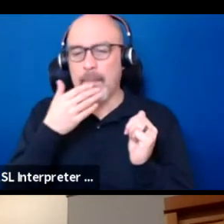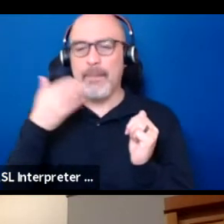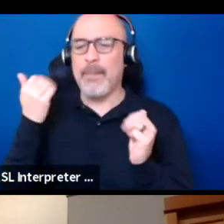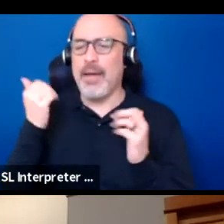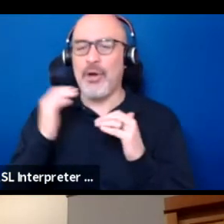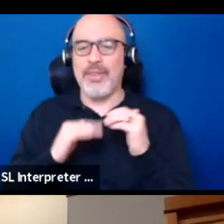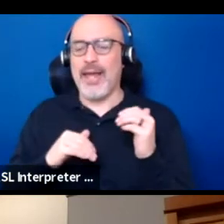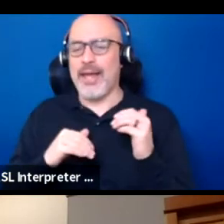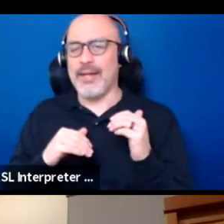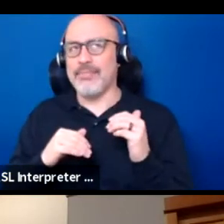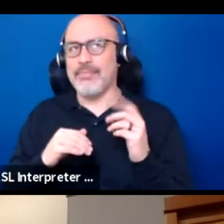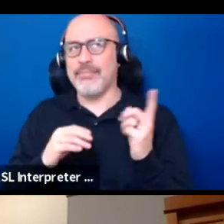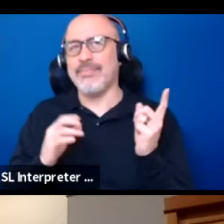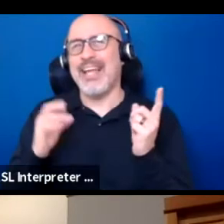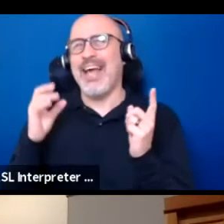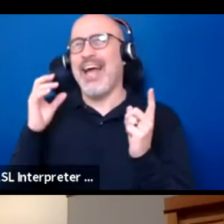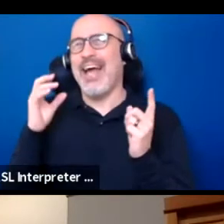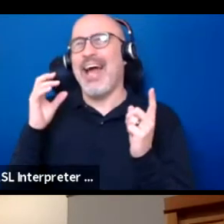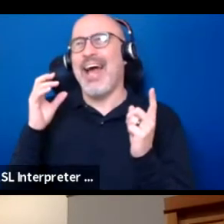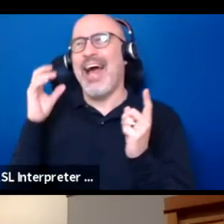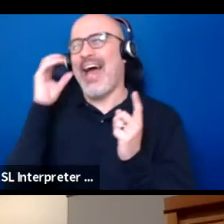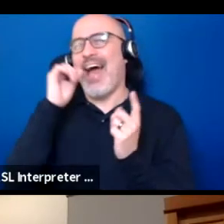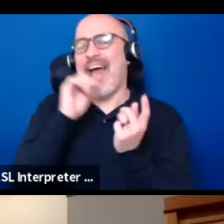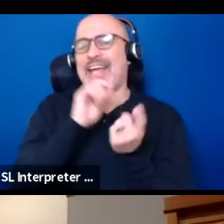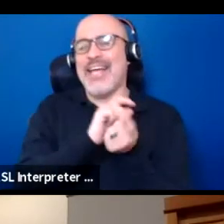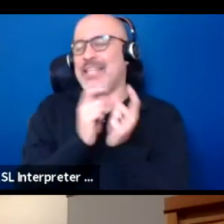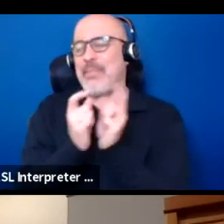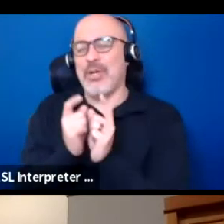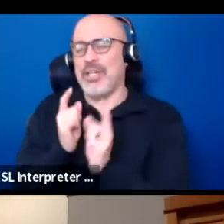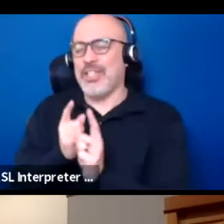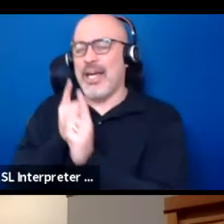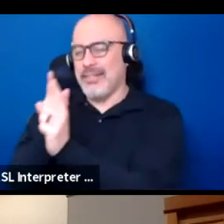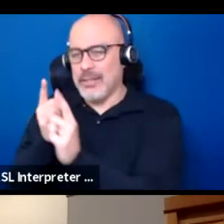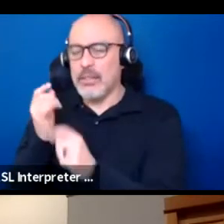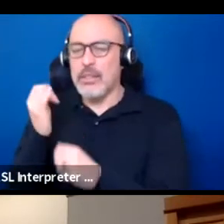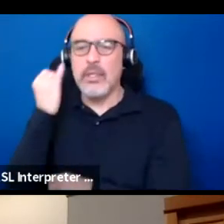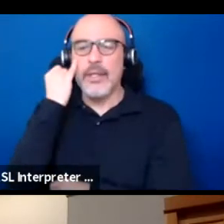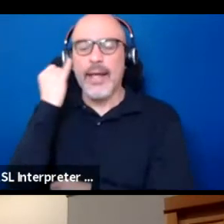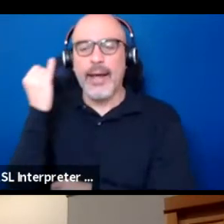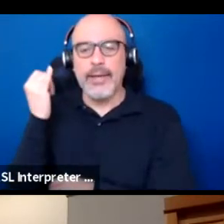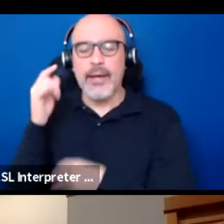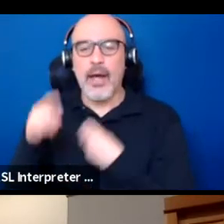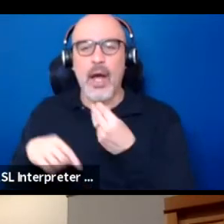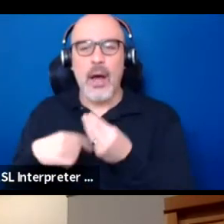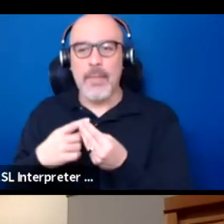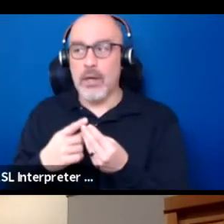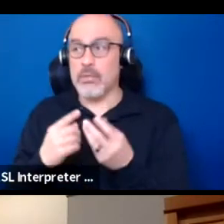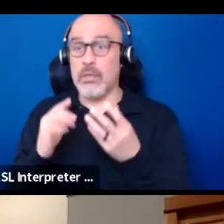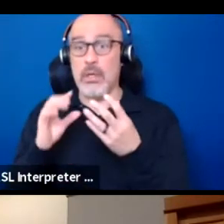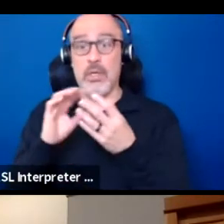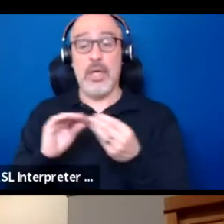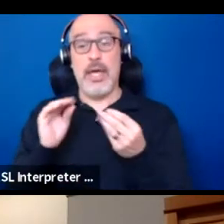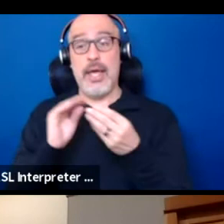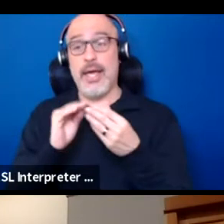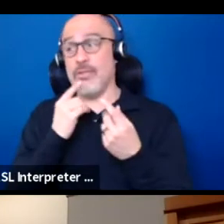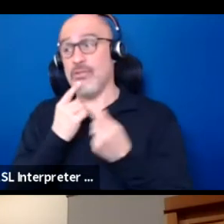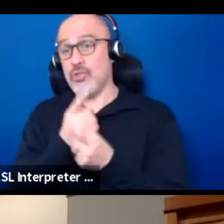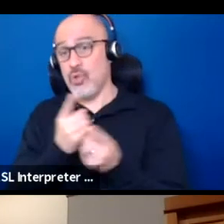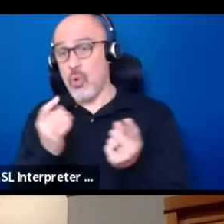I guess I'm gonna switch kind of into another gear, which is the idea that in the stories, whenever someone has a big problem they can't solve it,